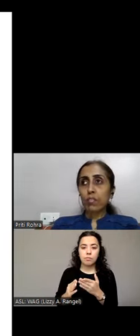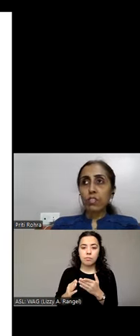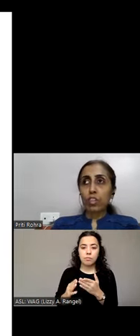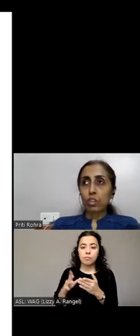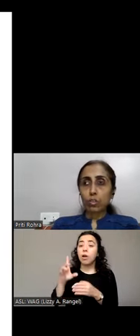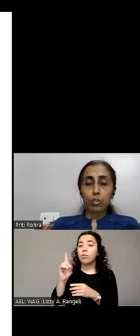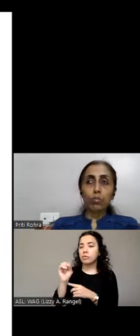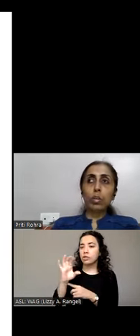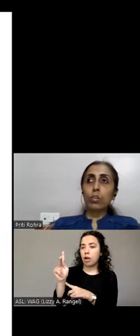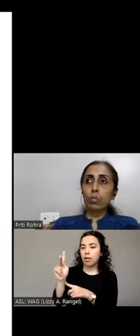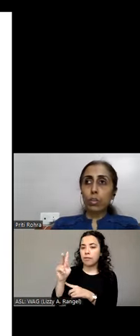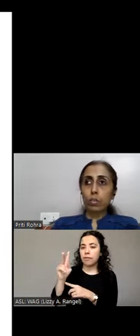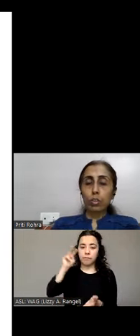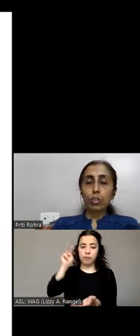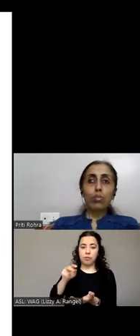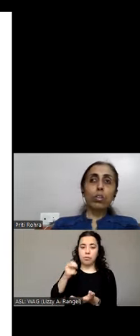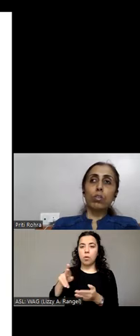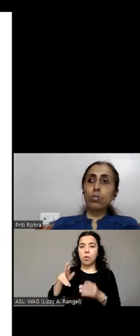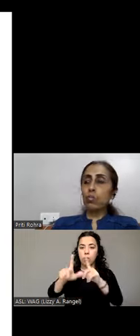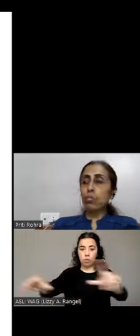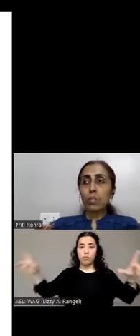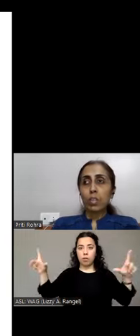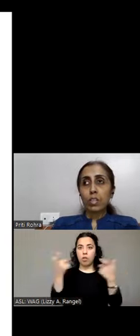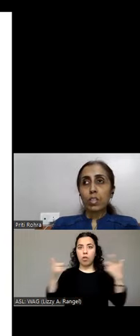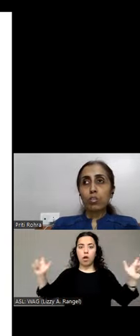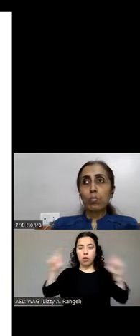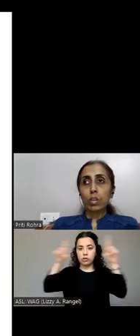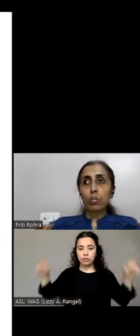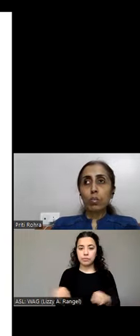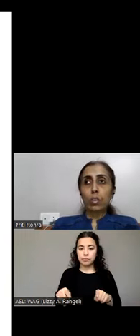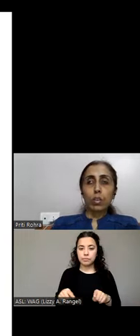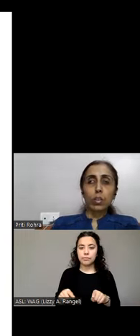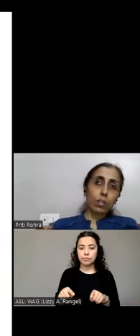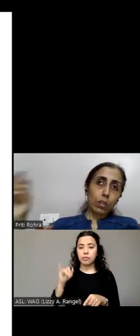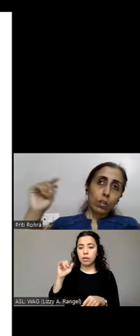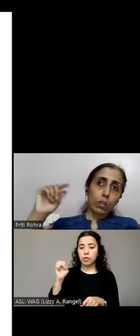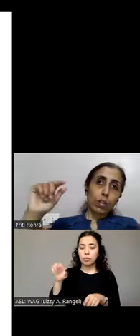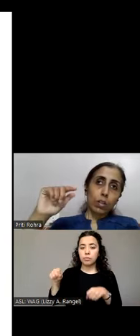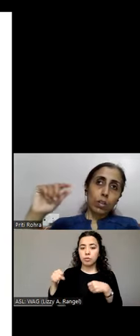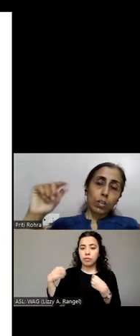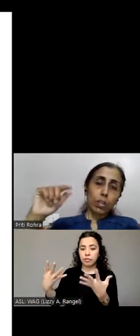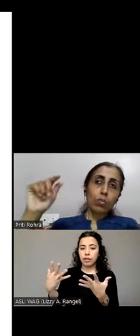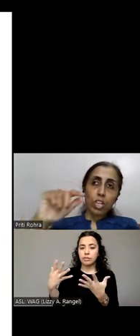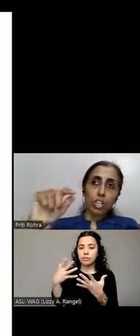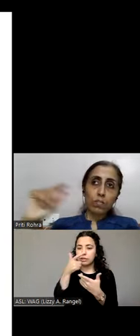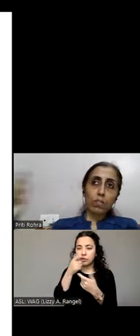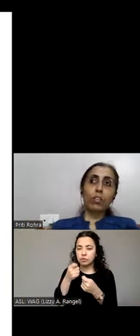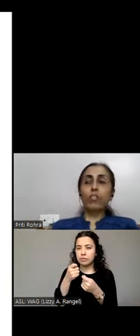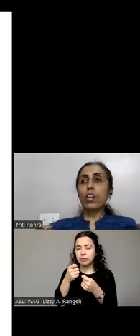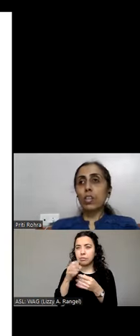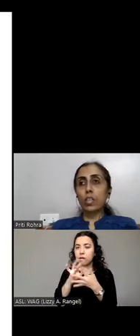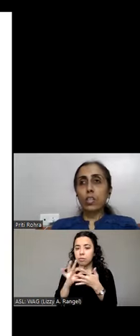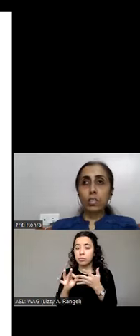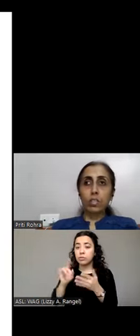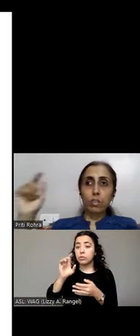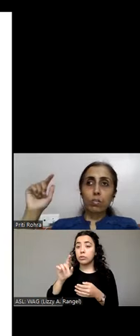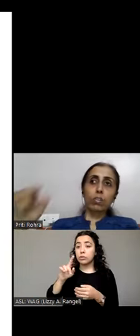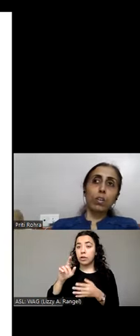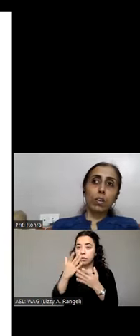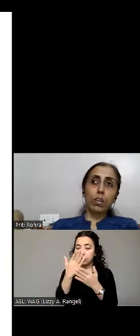feature -- zoom controller. Once you turn on zoom controller, the location where your finger is, you